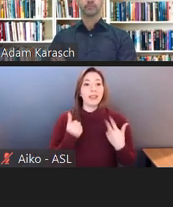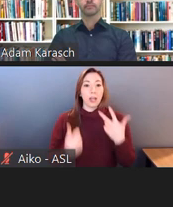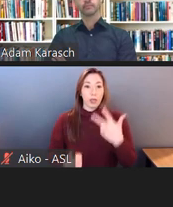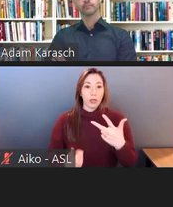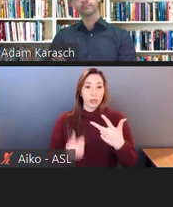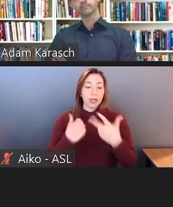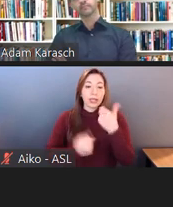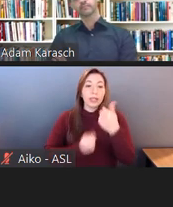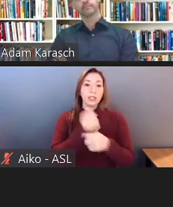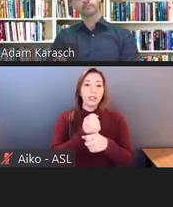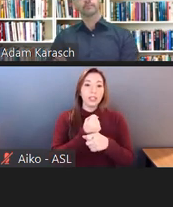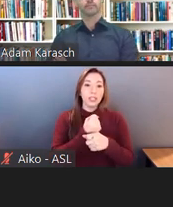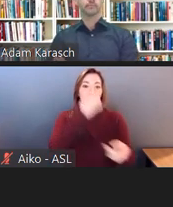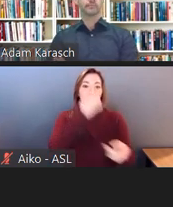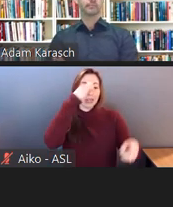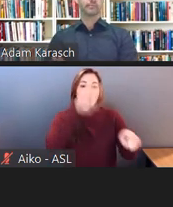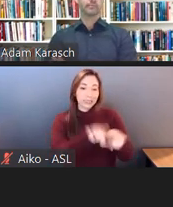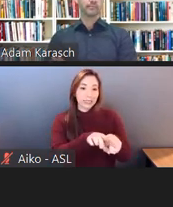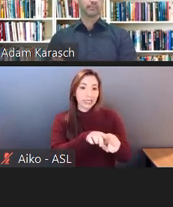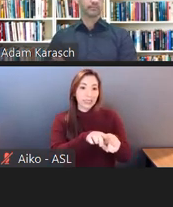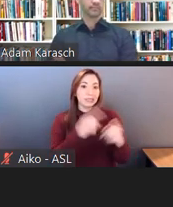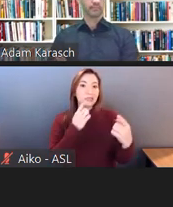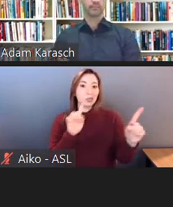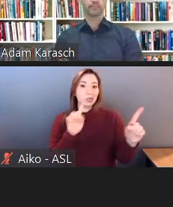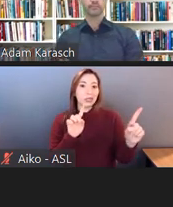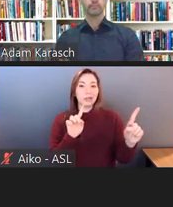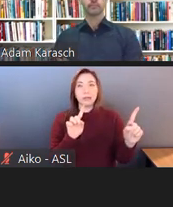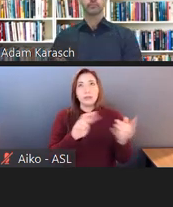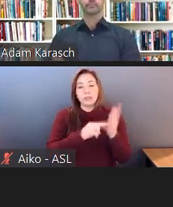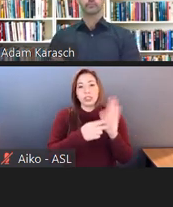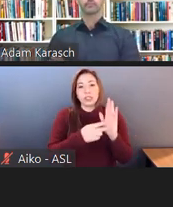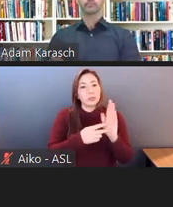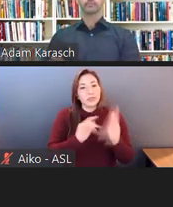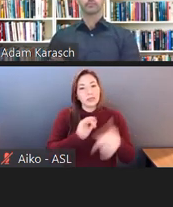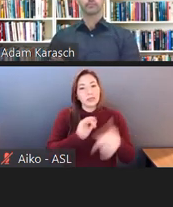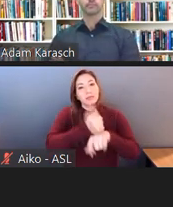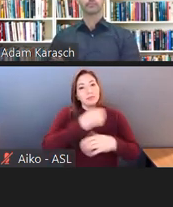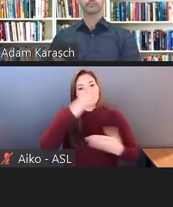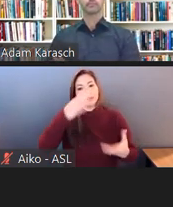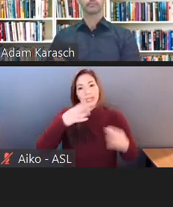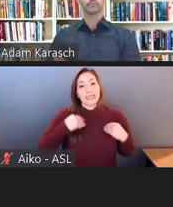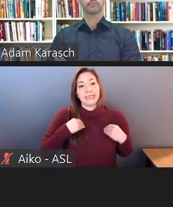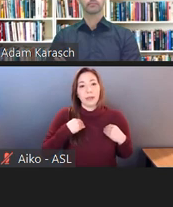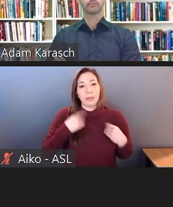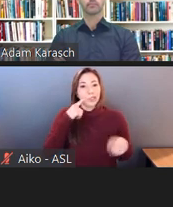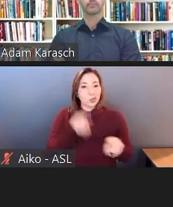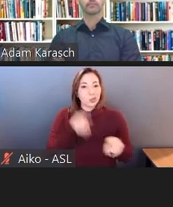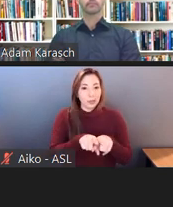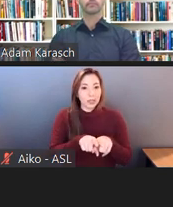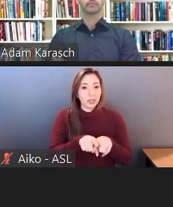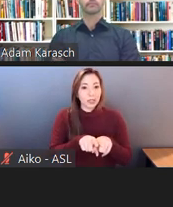The consent decree is just a fancy term for a settlement agreement. And the company agreed to do the following.